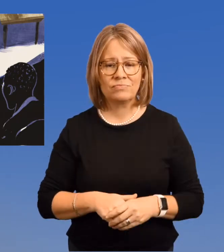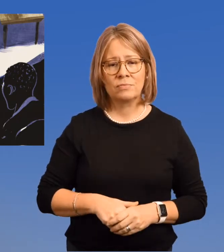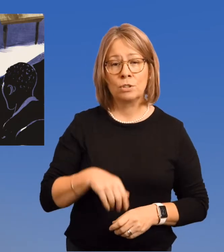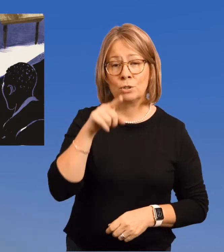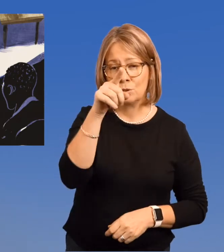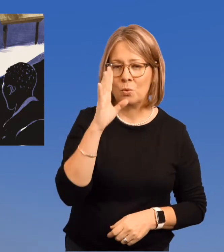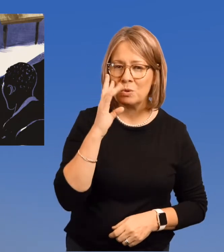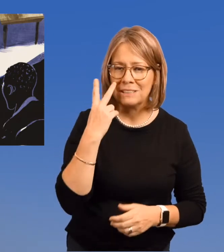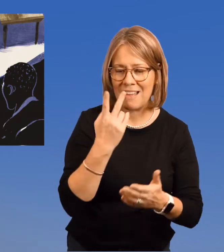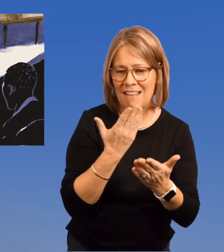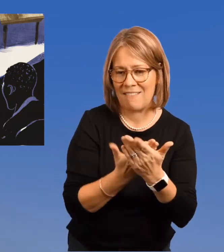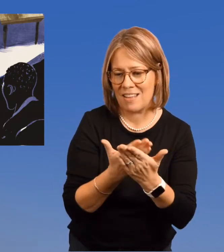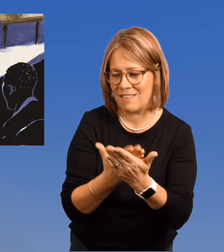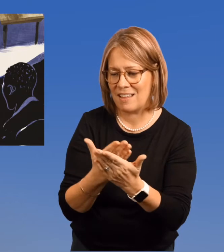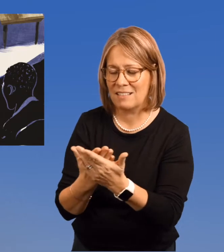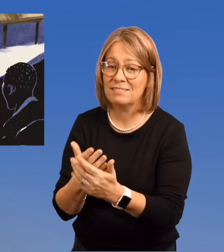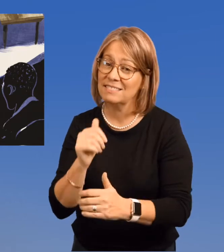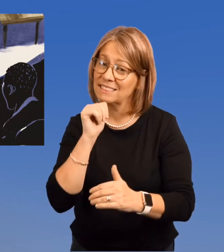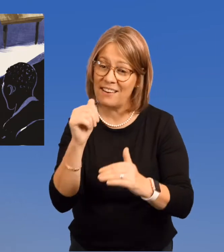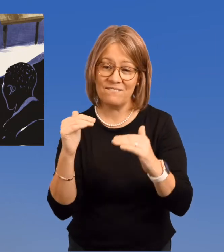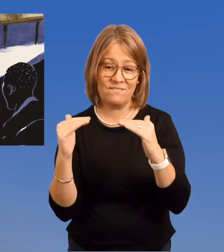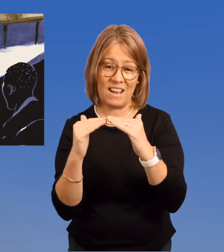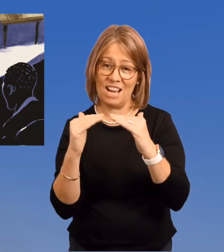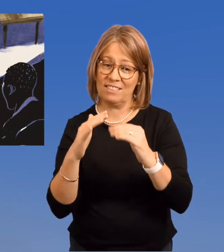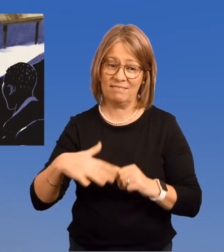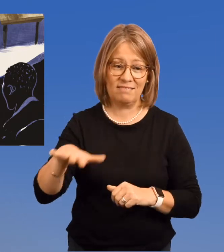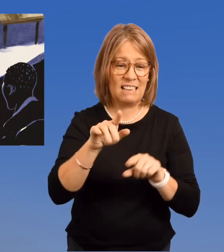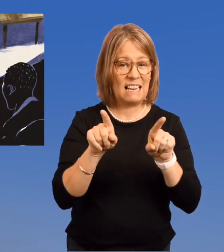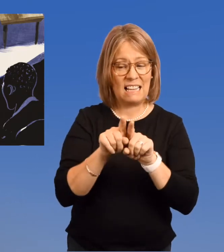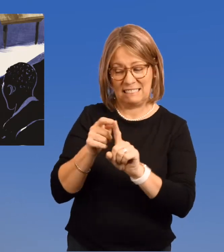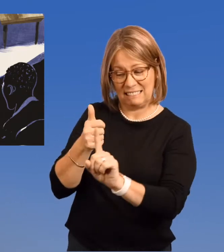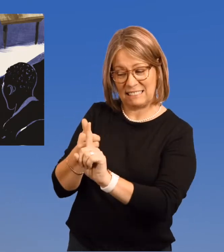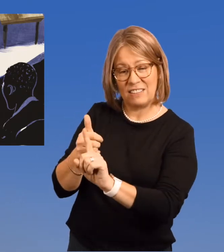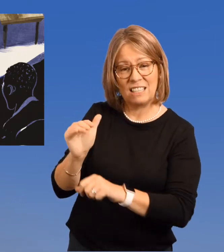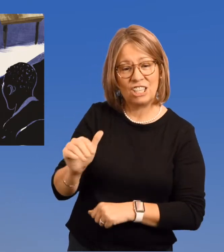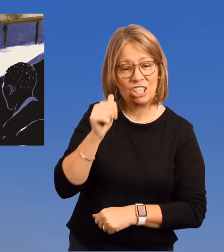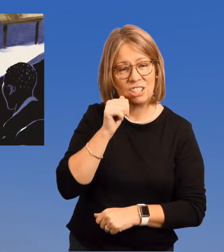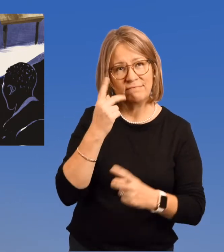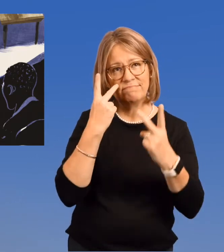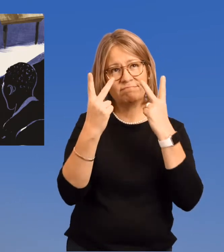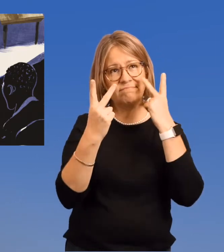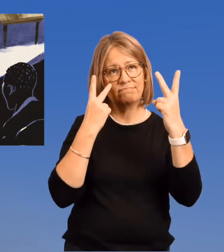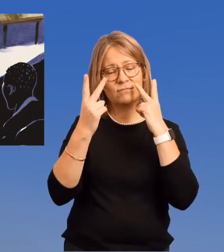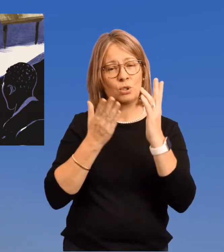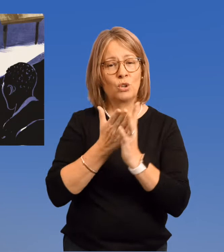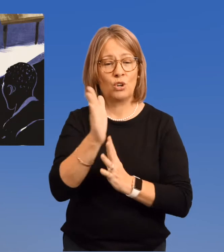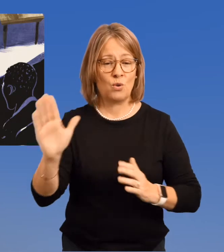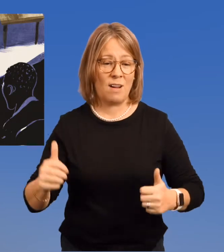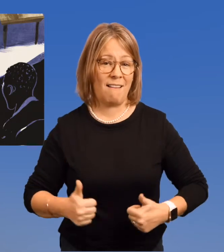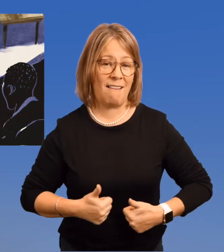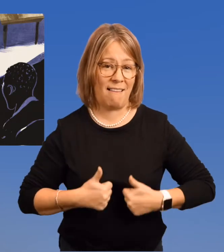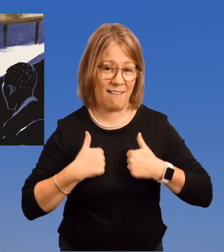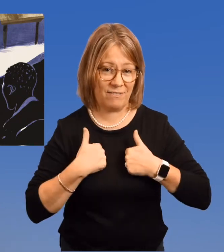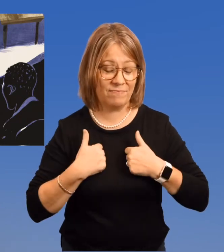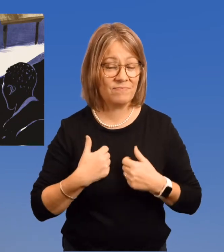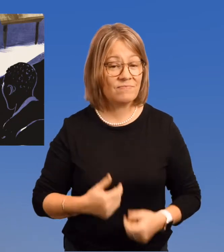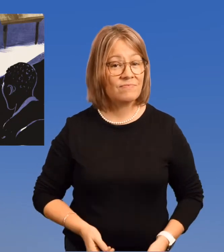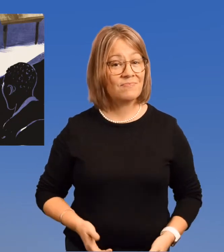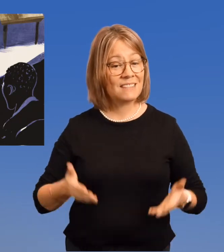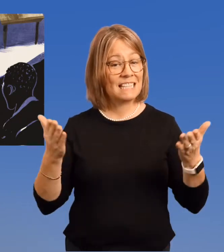You will see evidence of that unfairness, just as she herself has seen it all her life.